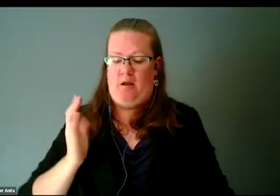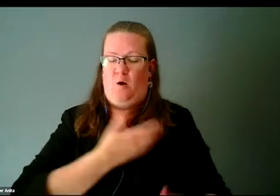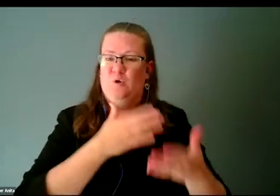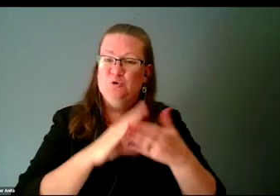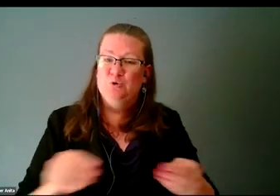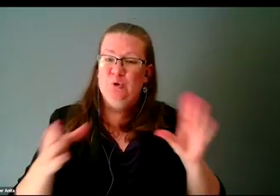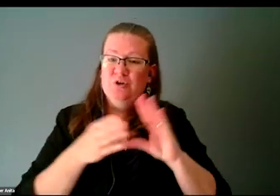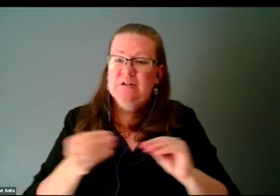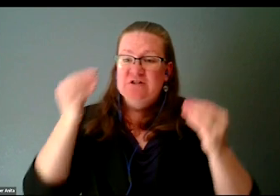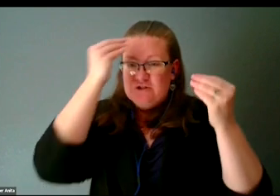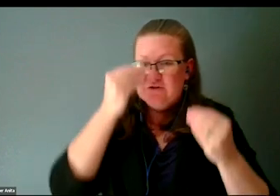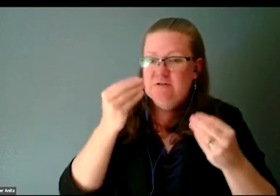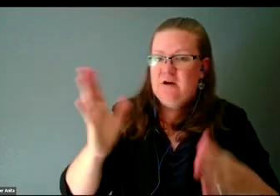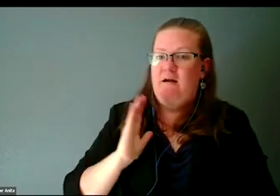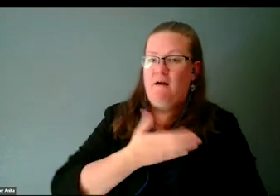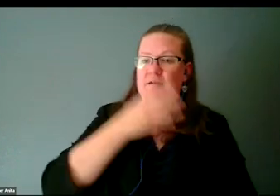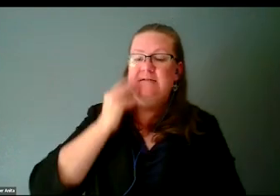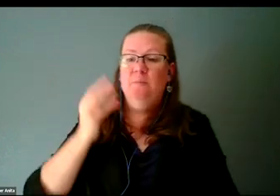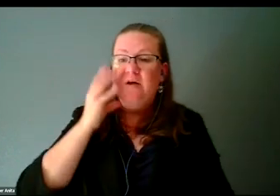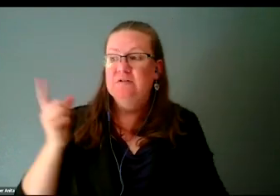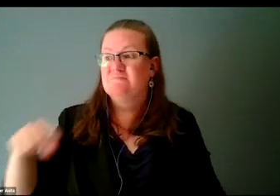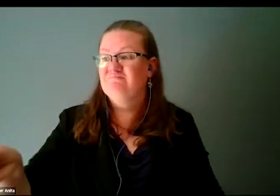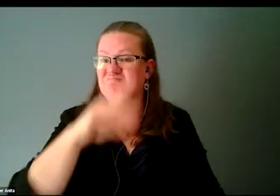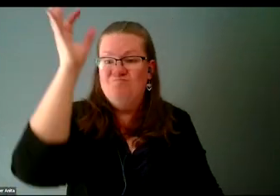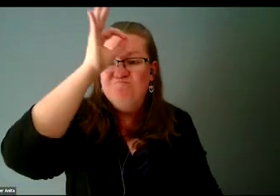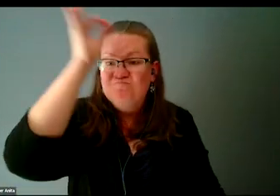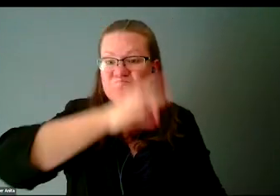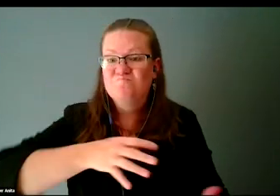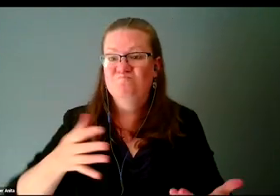that no one knows about is new.